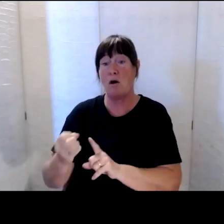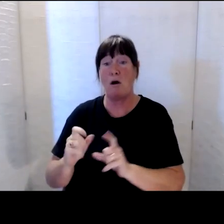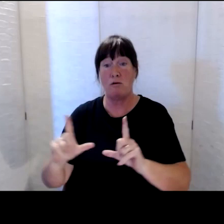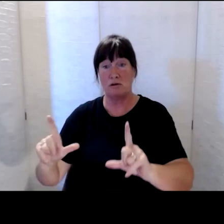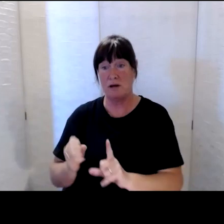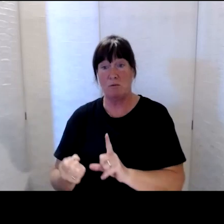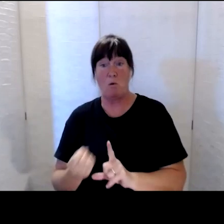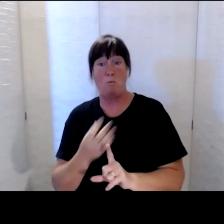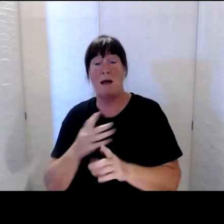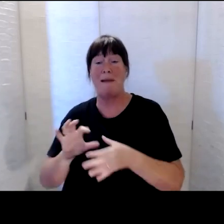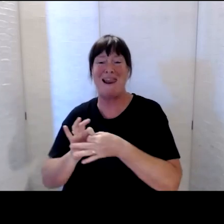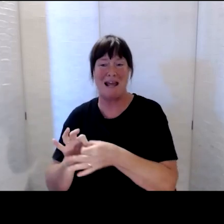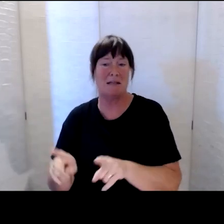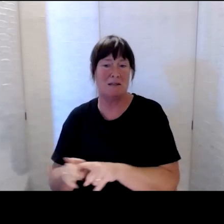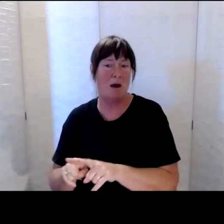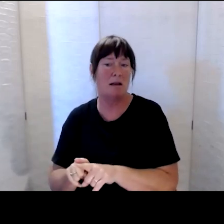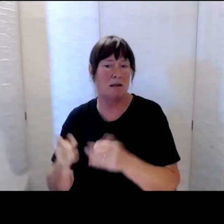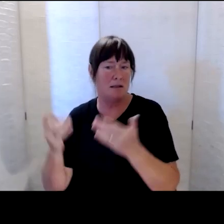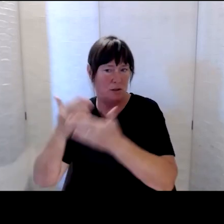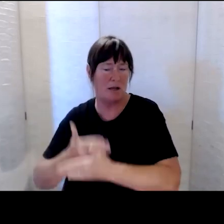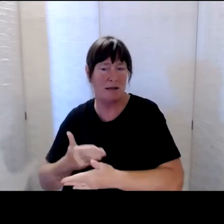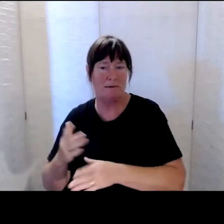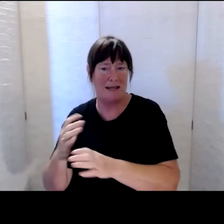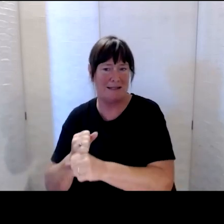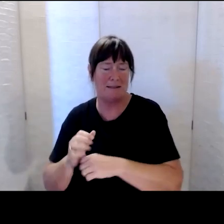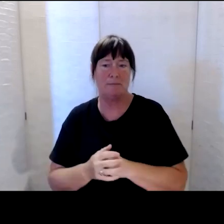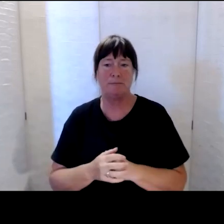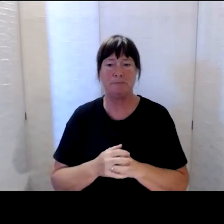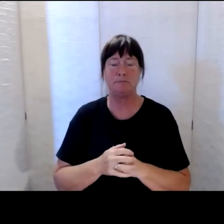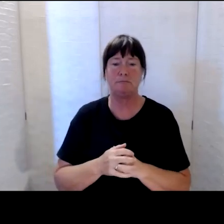at the end of tonight’s session.